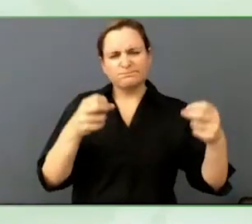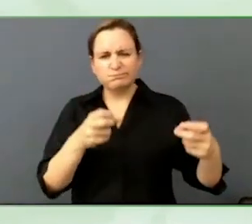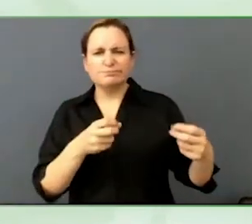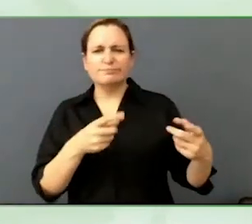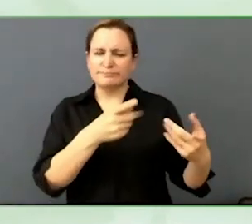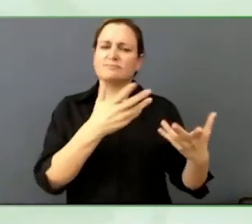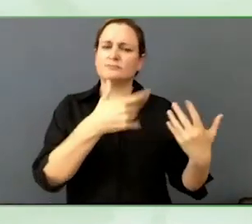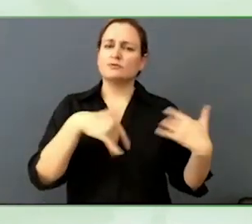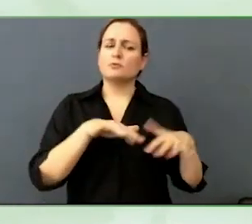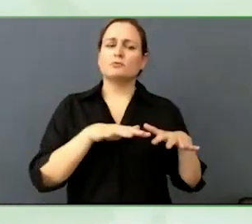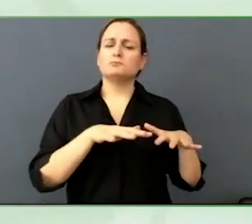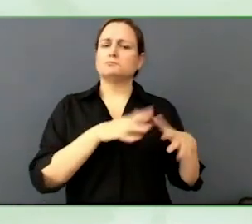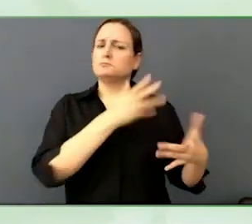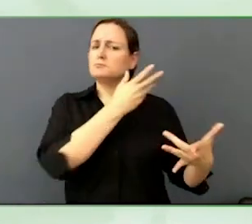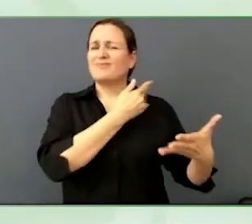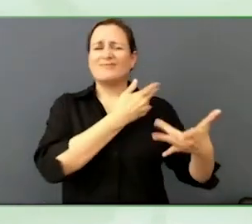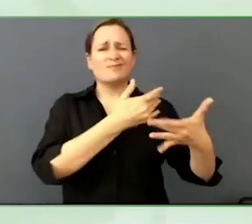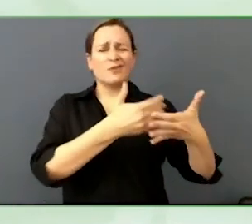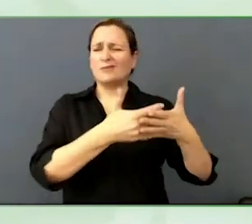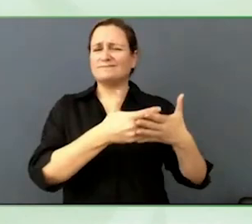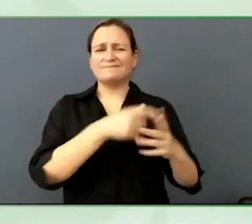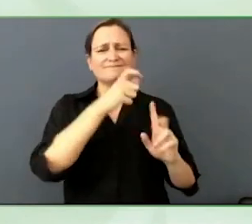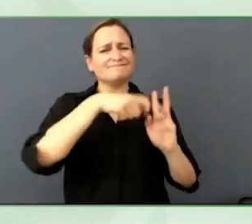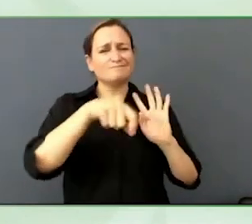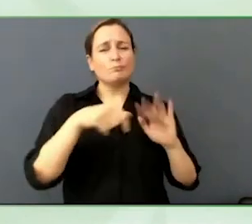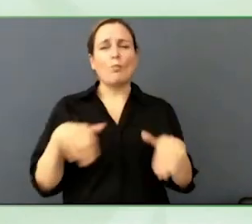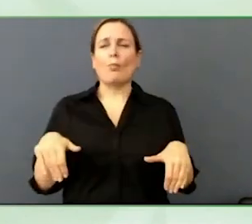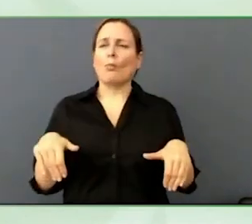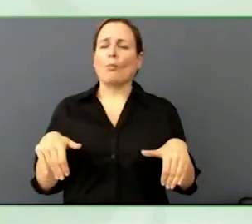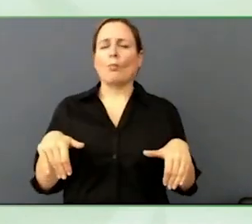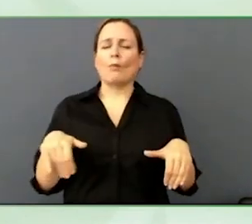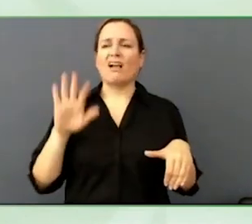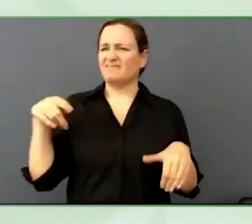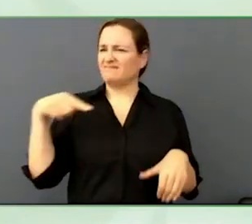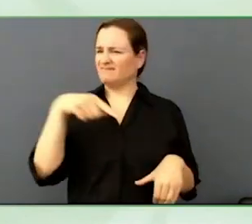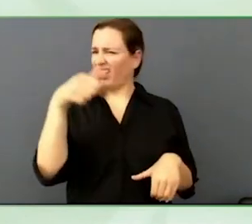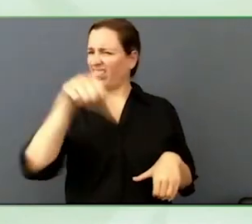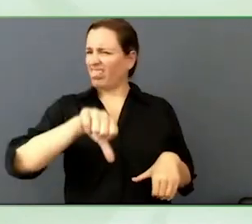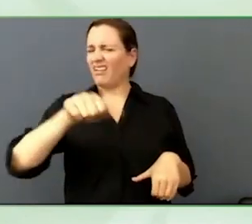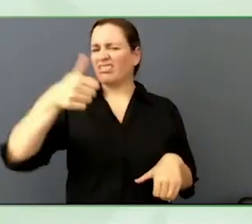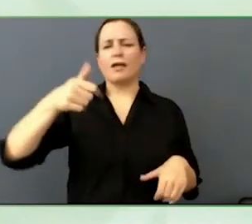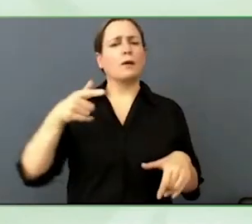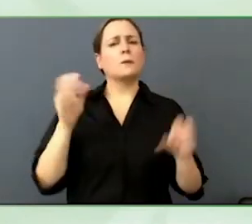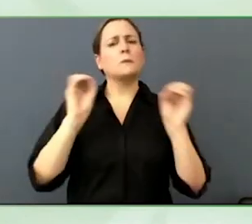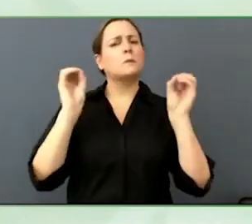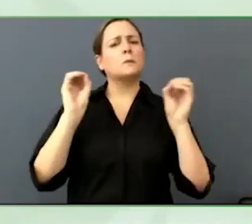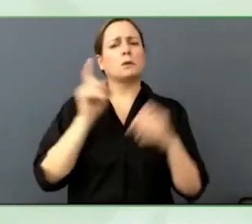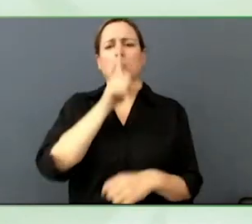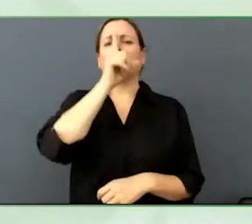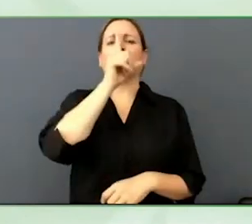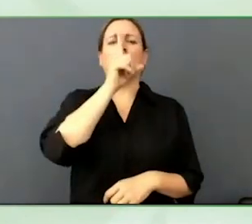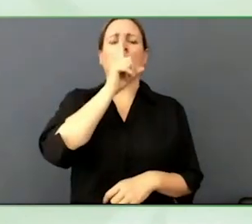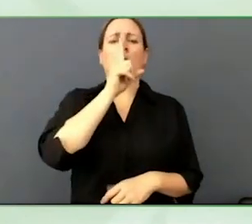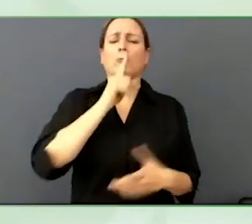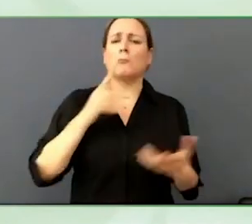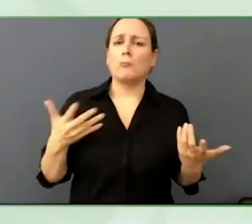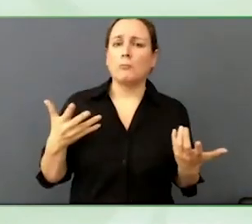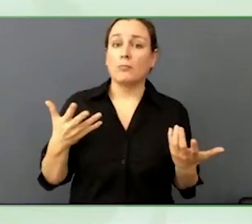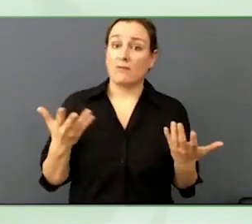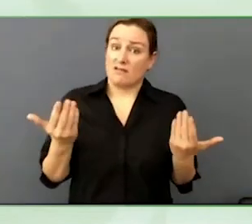When it comes to captioning and audio description. The idea that synthesised voice may or may not be appropriate for audio description.